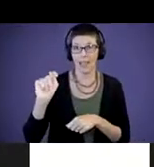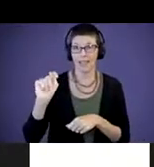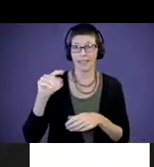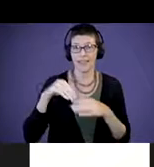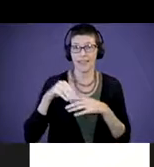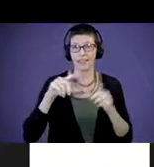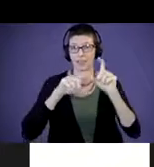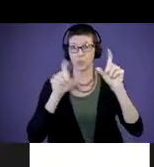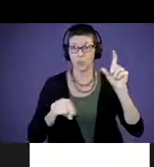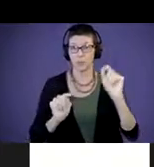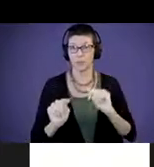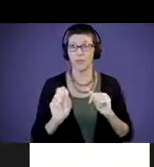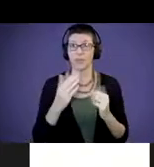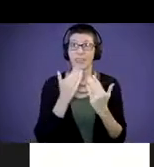So, thank you, Terry. Terry: